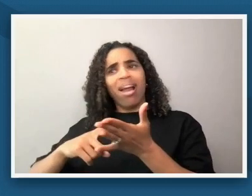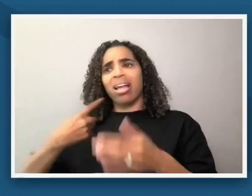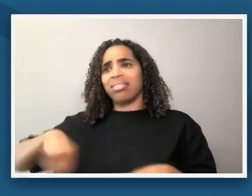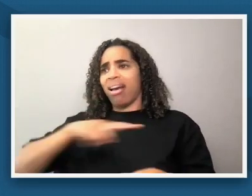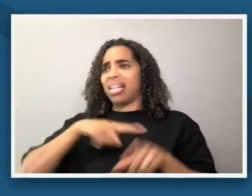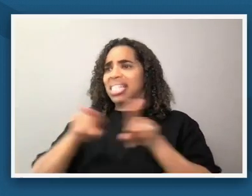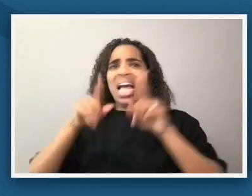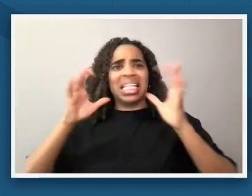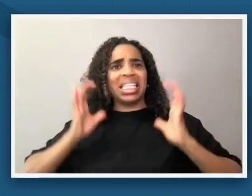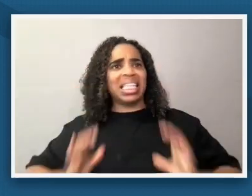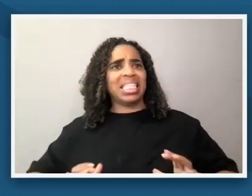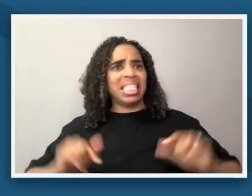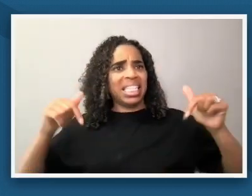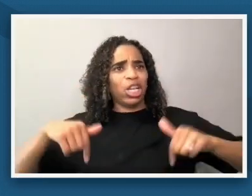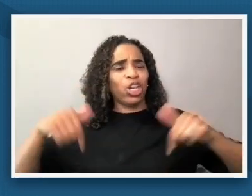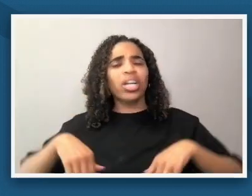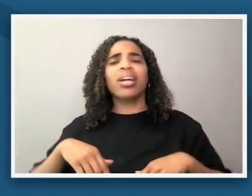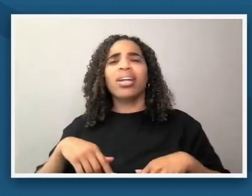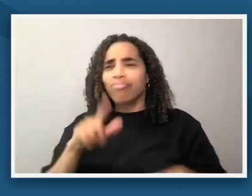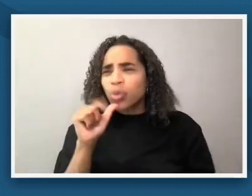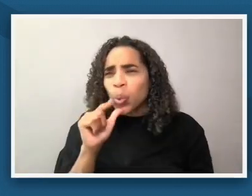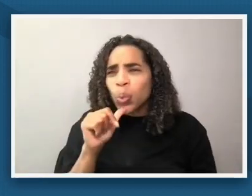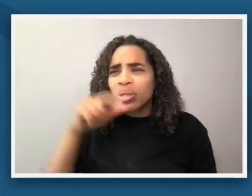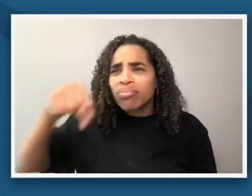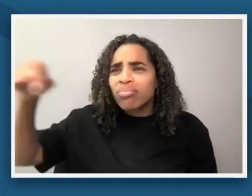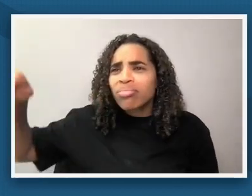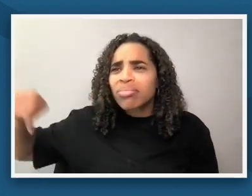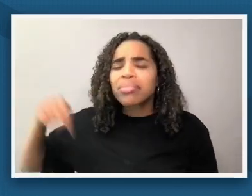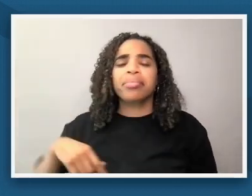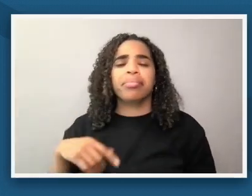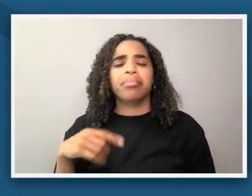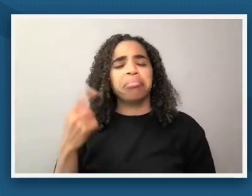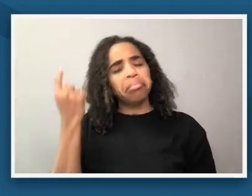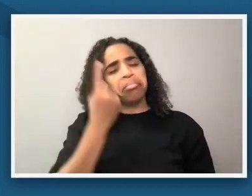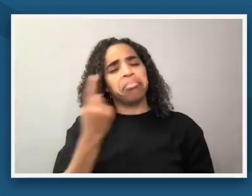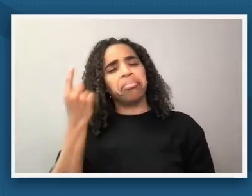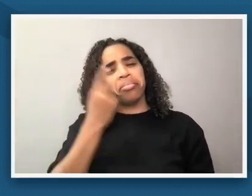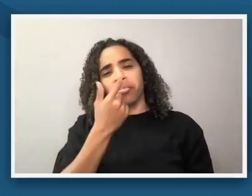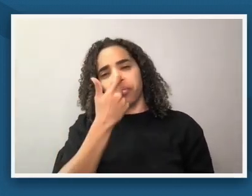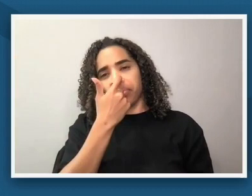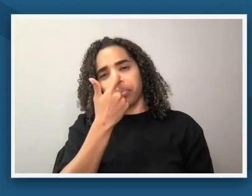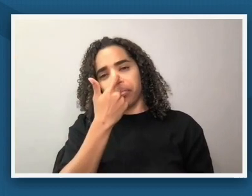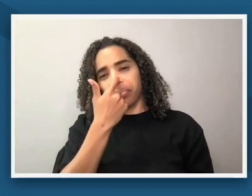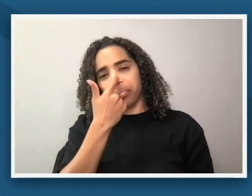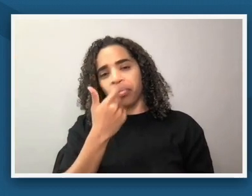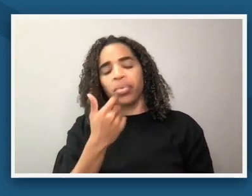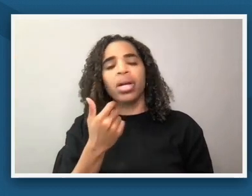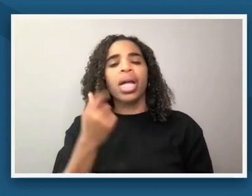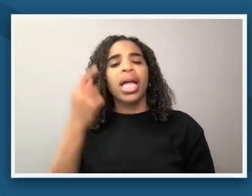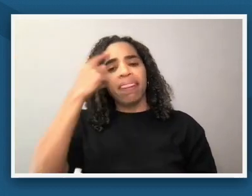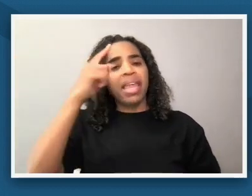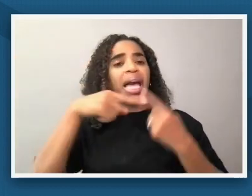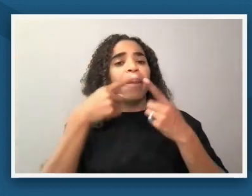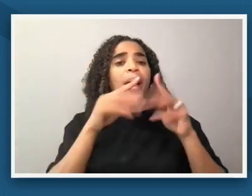society and then i think about how you can consider about museum objects and how